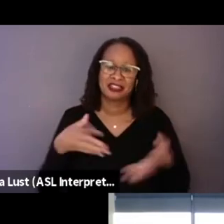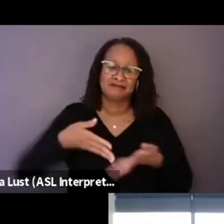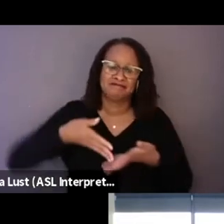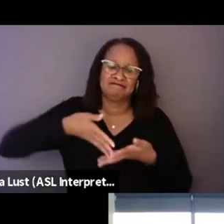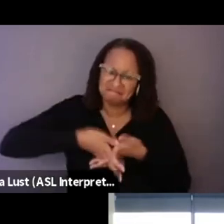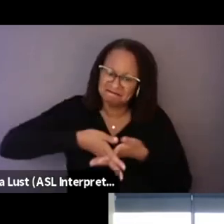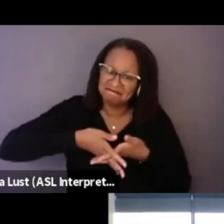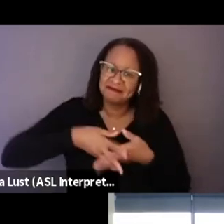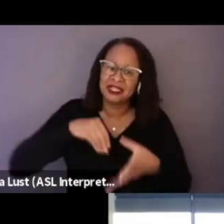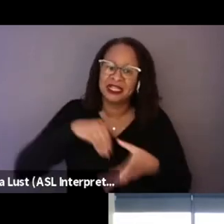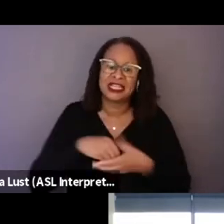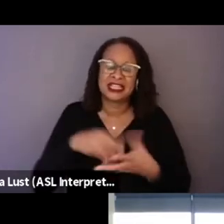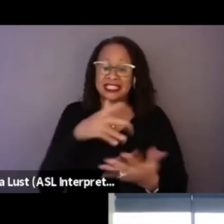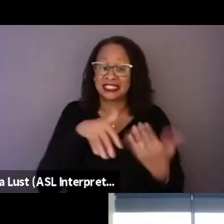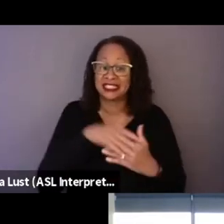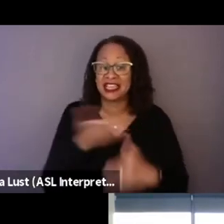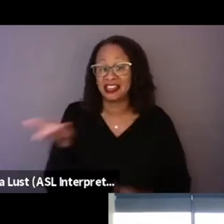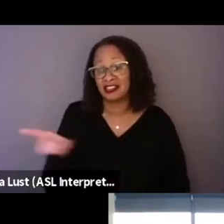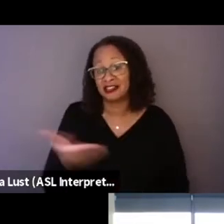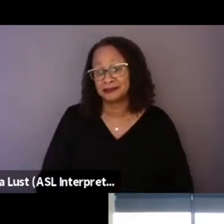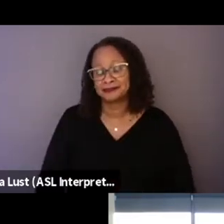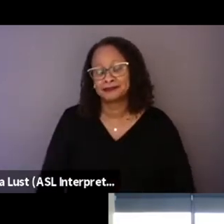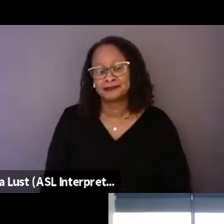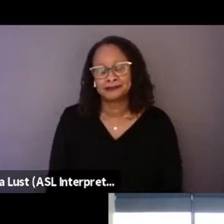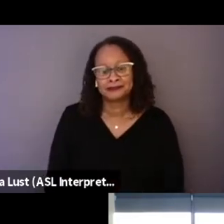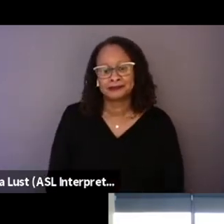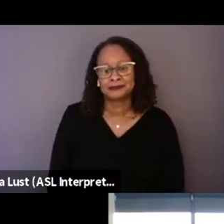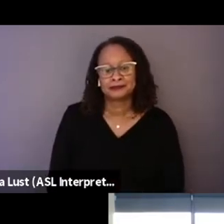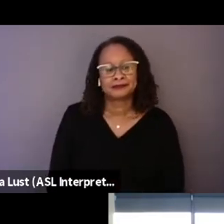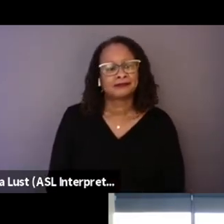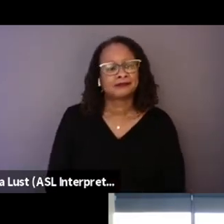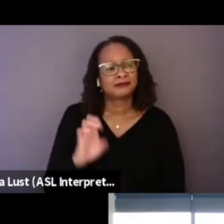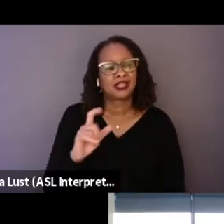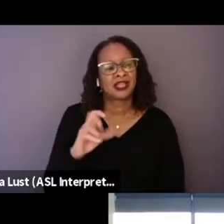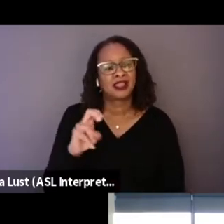in Mexican people. Elena, you wanted to add something?